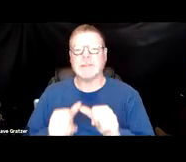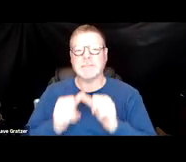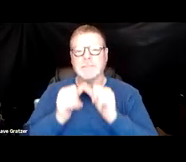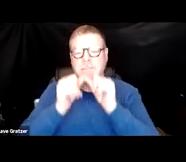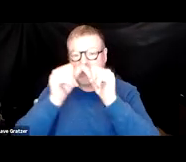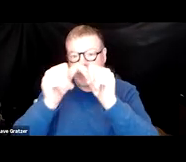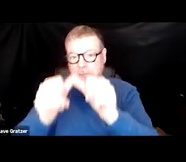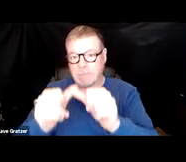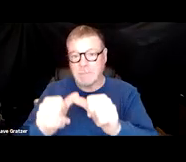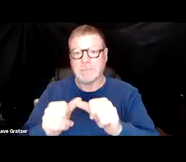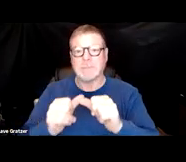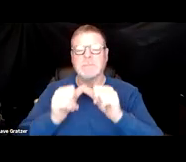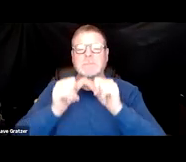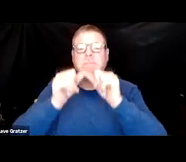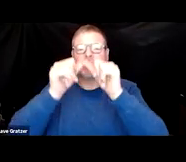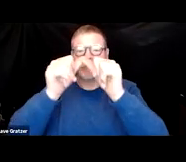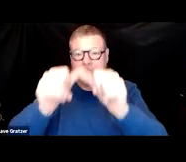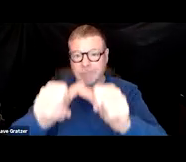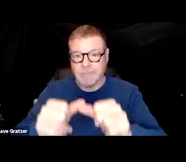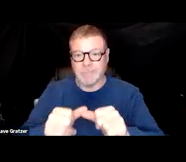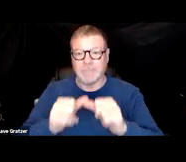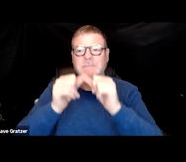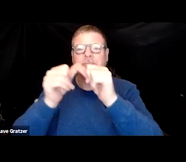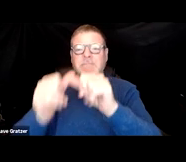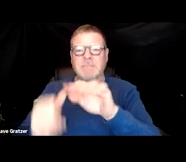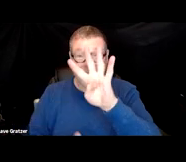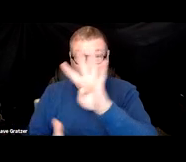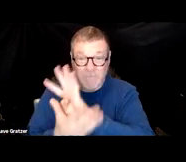and kind of smolder and it can be four to 12 weeks or longer